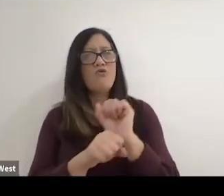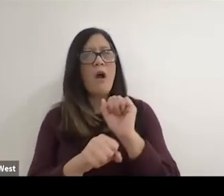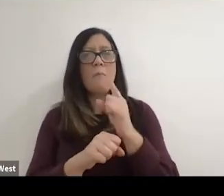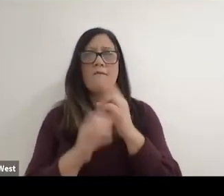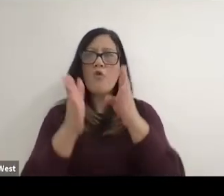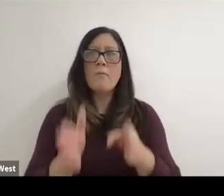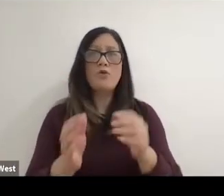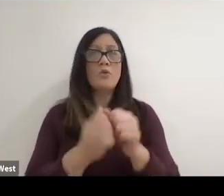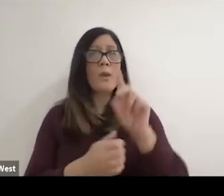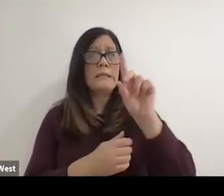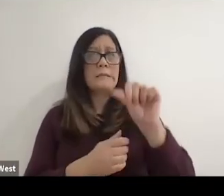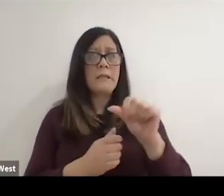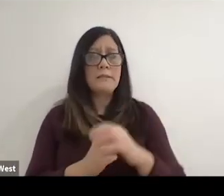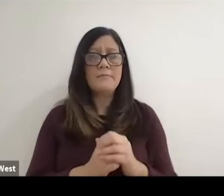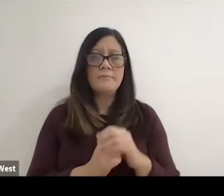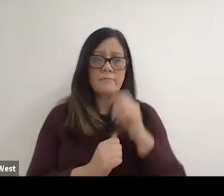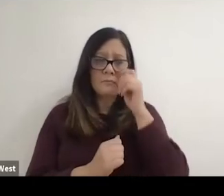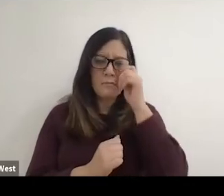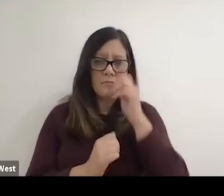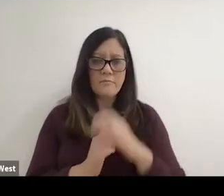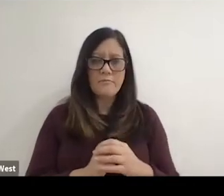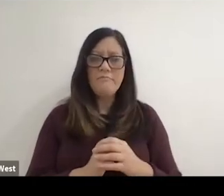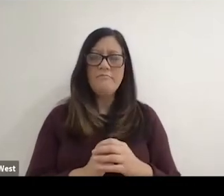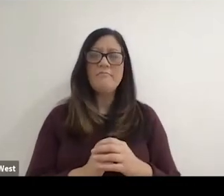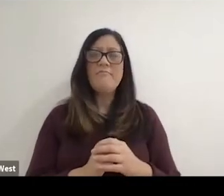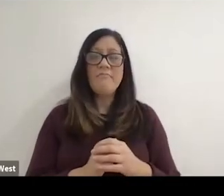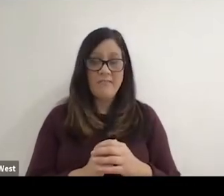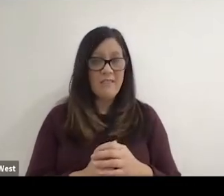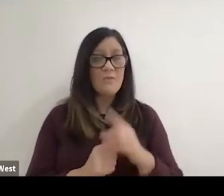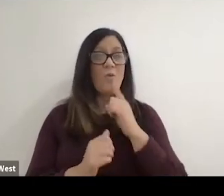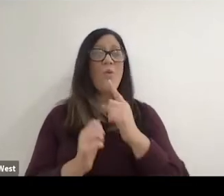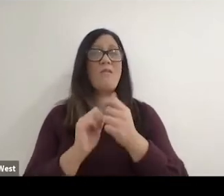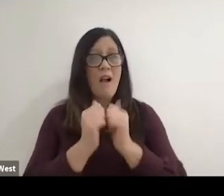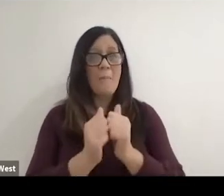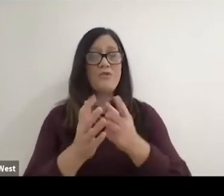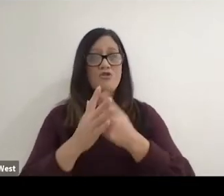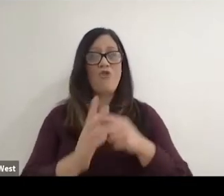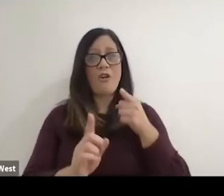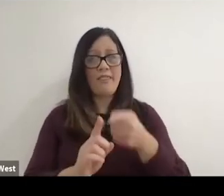For a person with a disability. And so the games started there and in Queens,